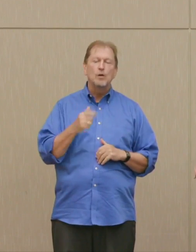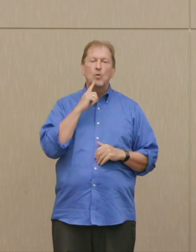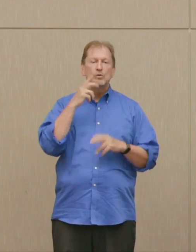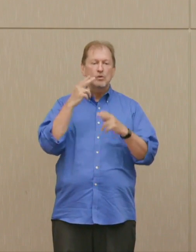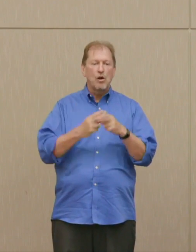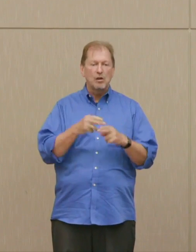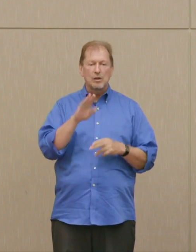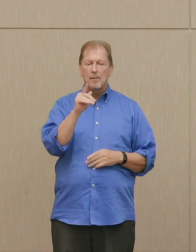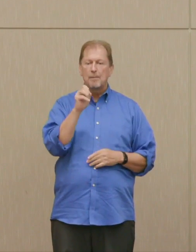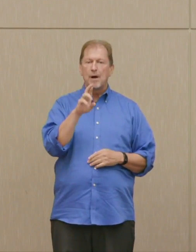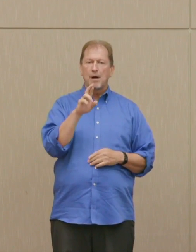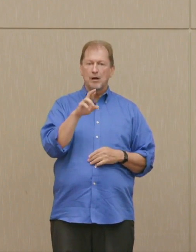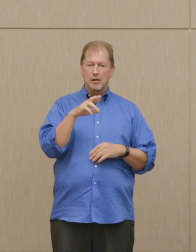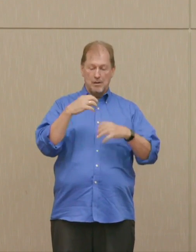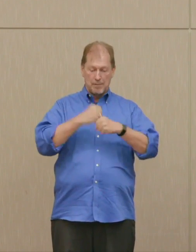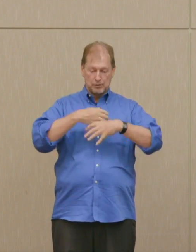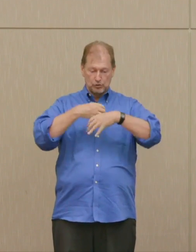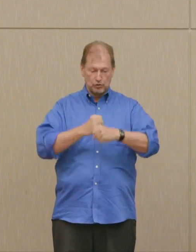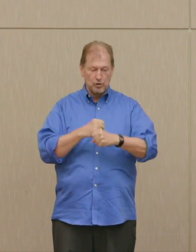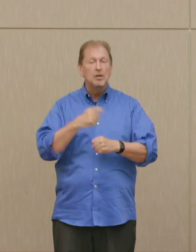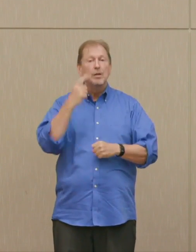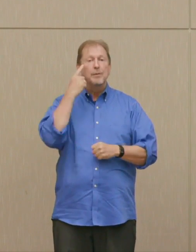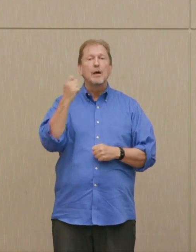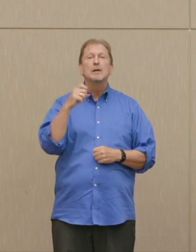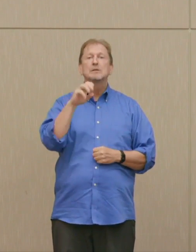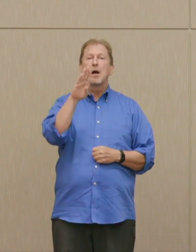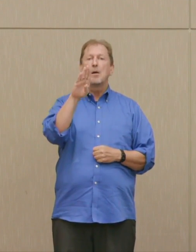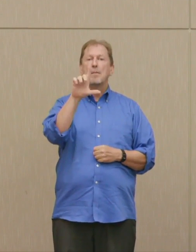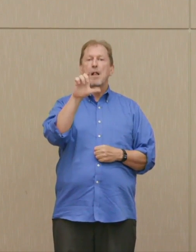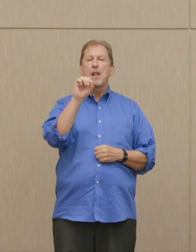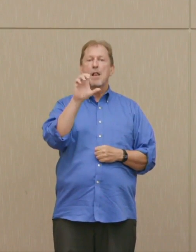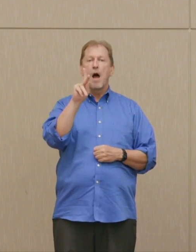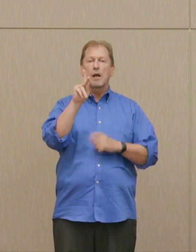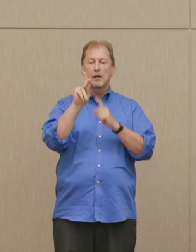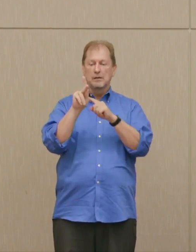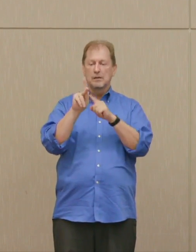it could destroy a block of city buildings with one bomb.